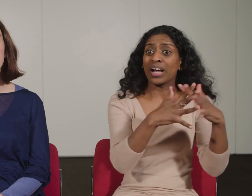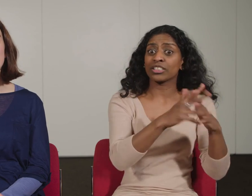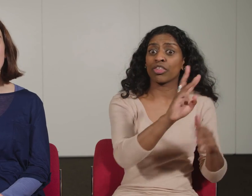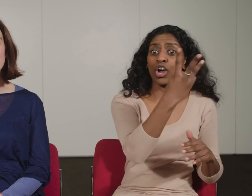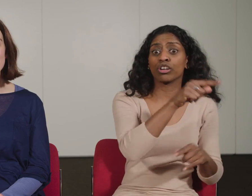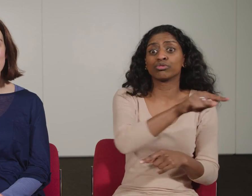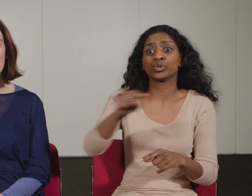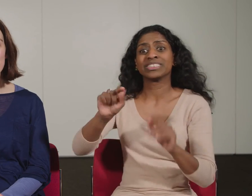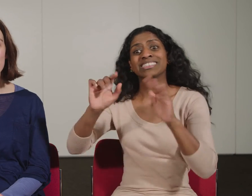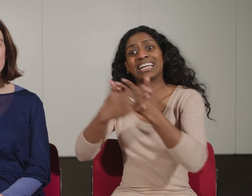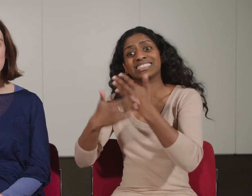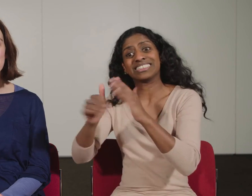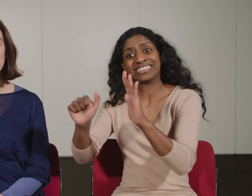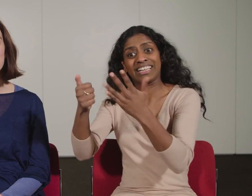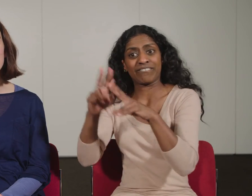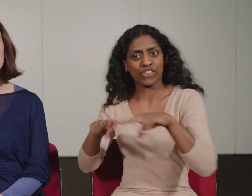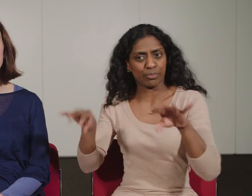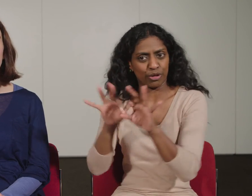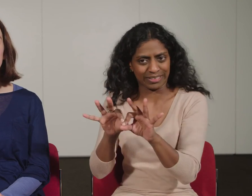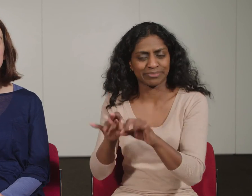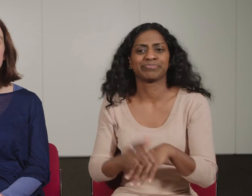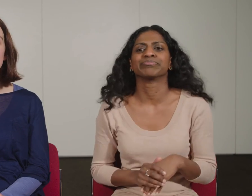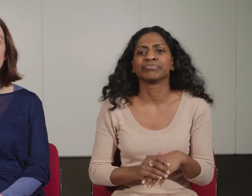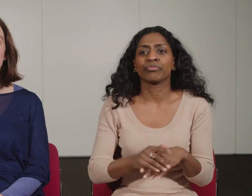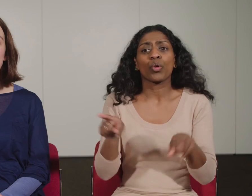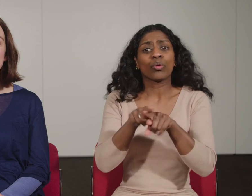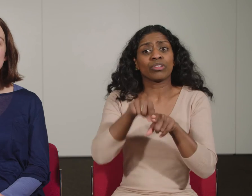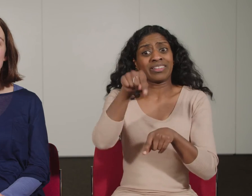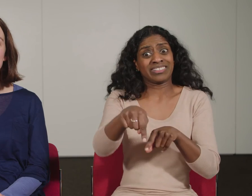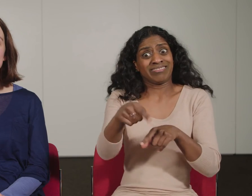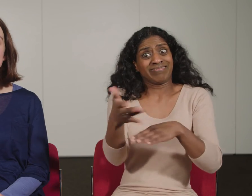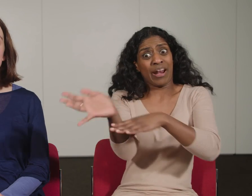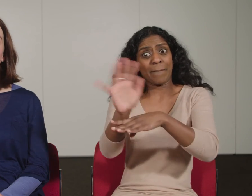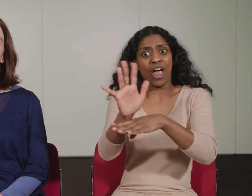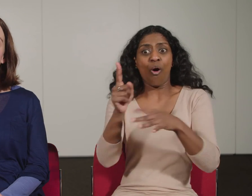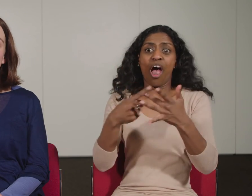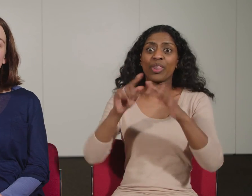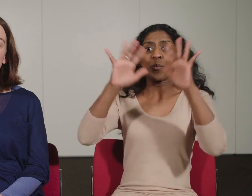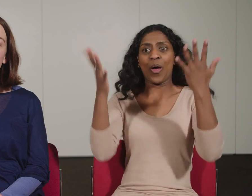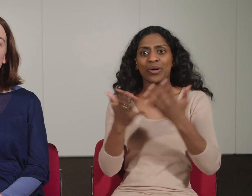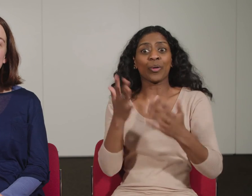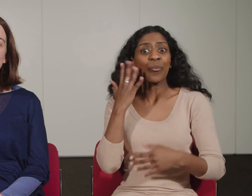with the latest technology. Performances run at various times throughout the day on Wednesday